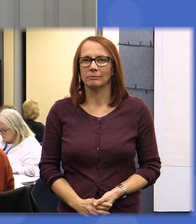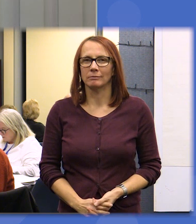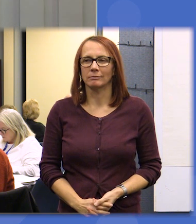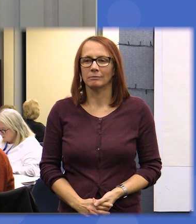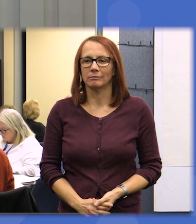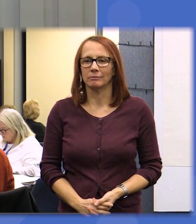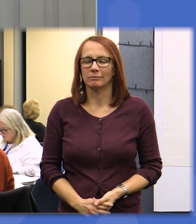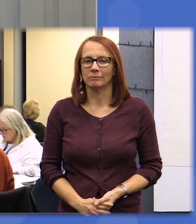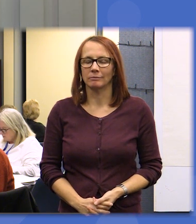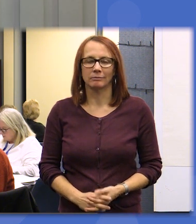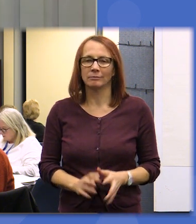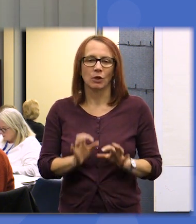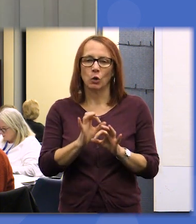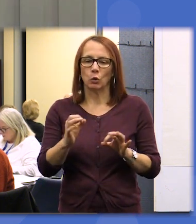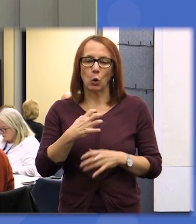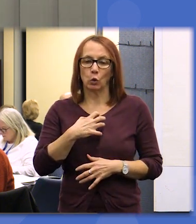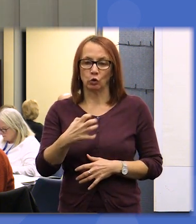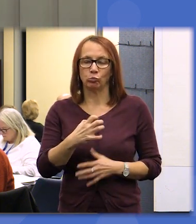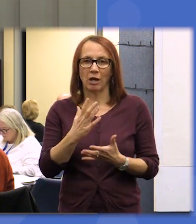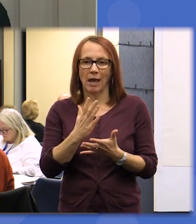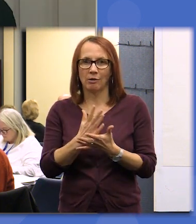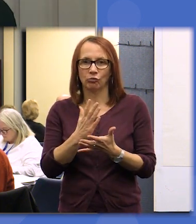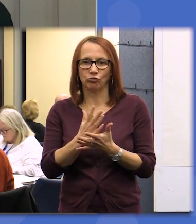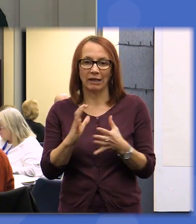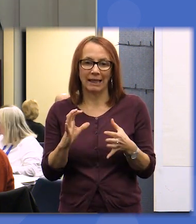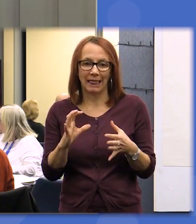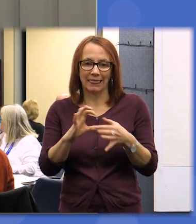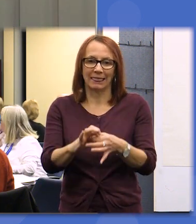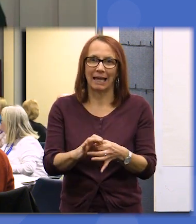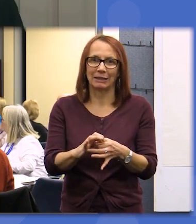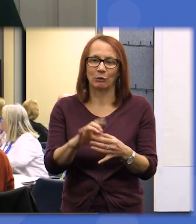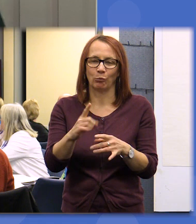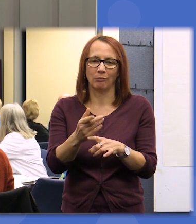unsurprisingly quite closely related to what your earlier vote was but I will